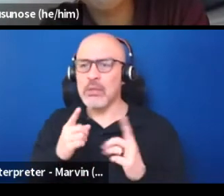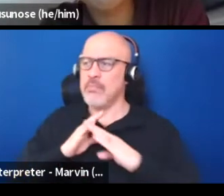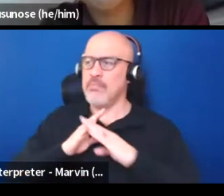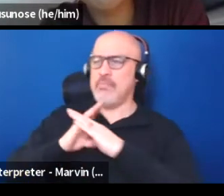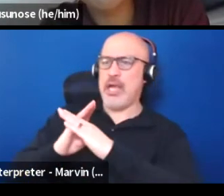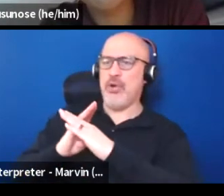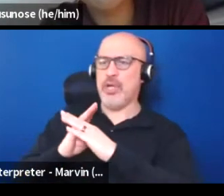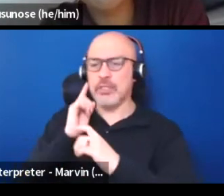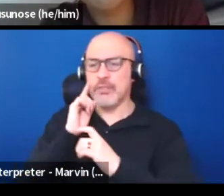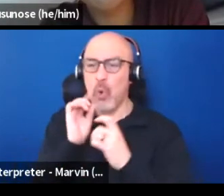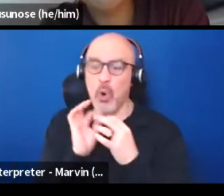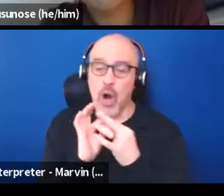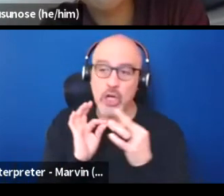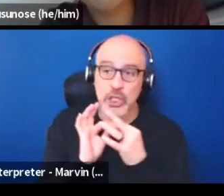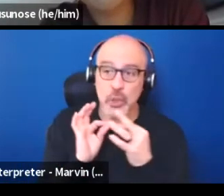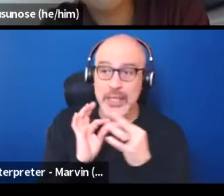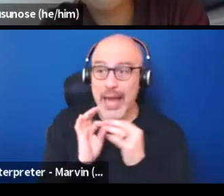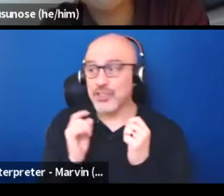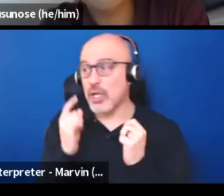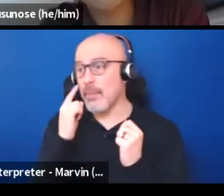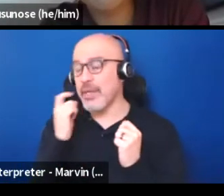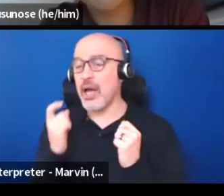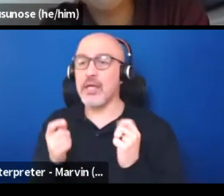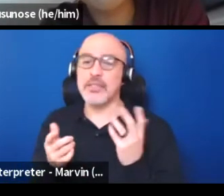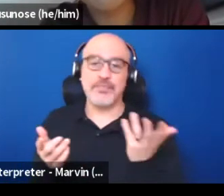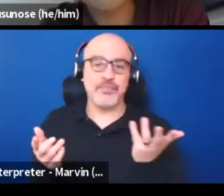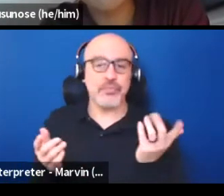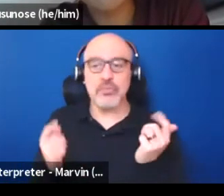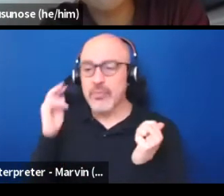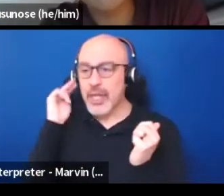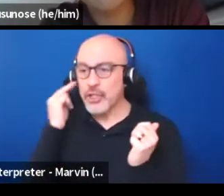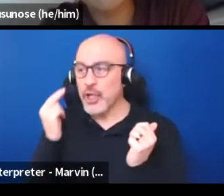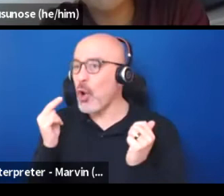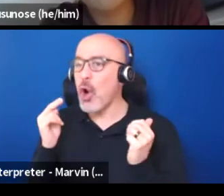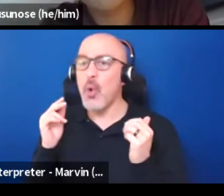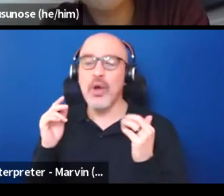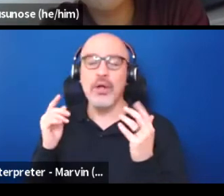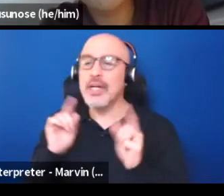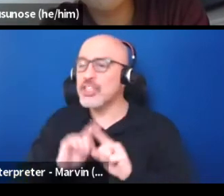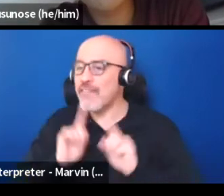whether it's because of being neuro divergent or whatever have you can still lead